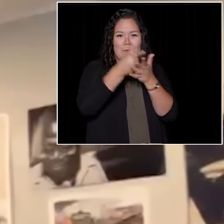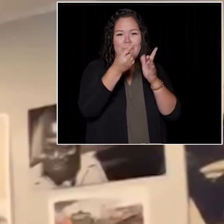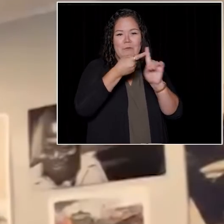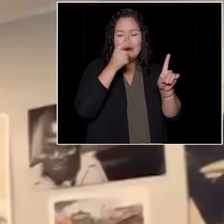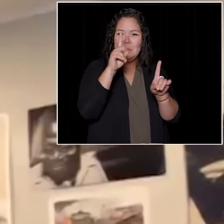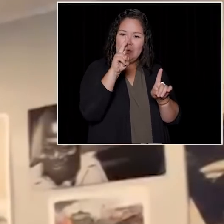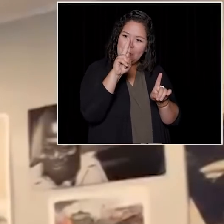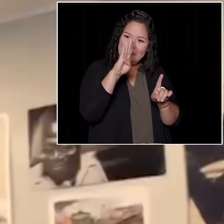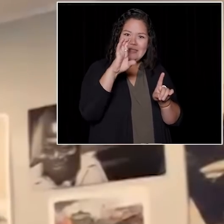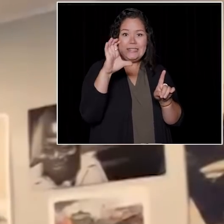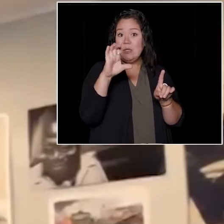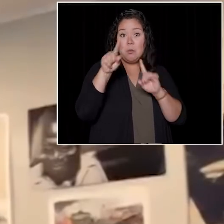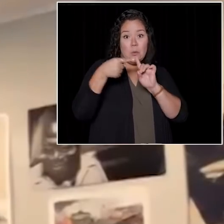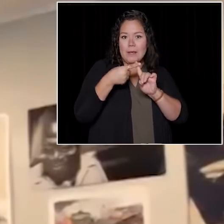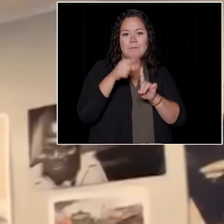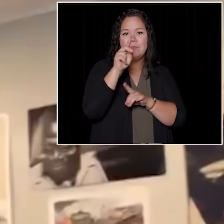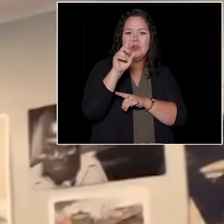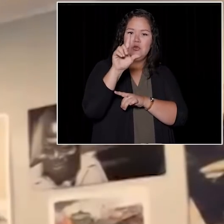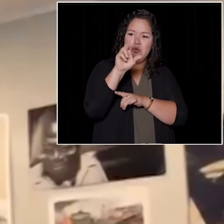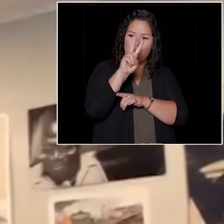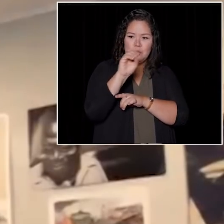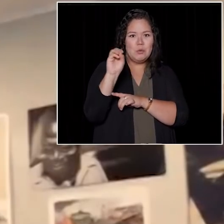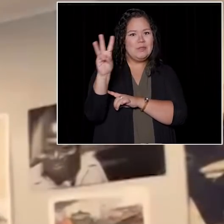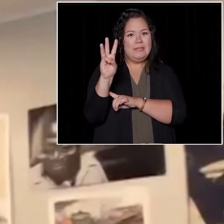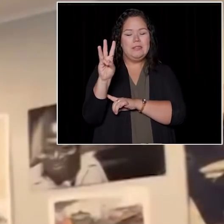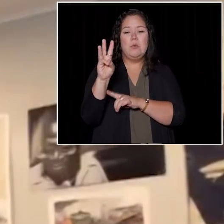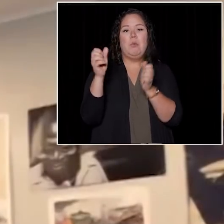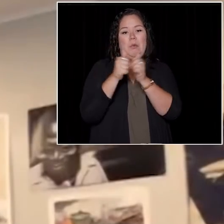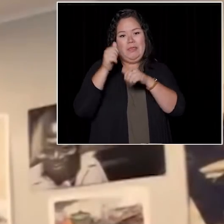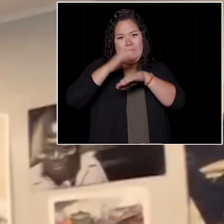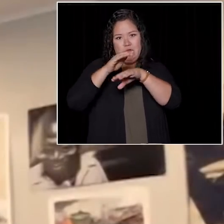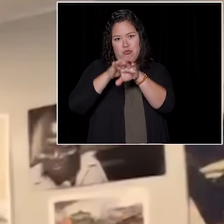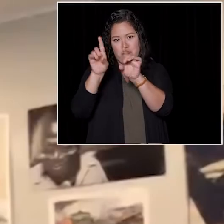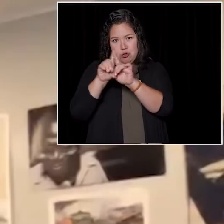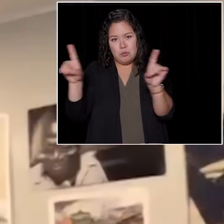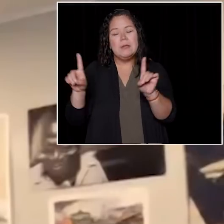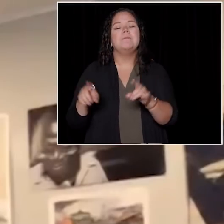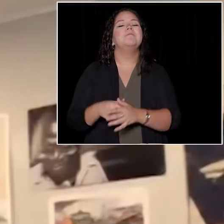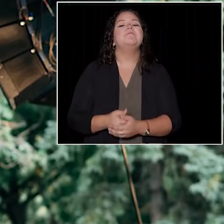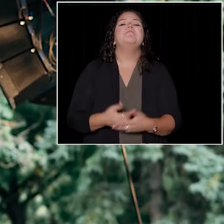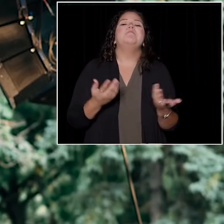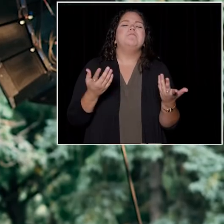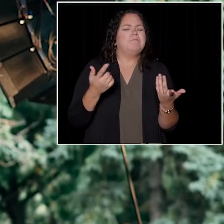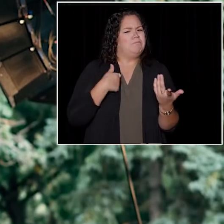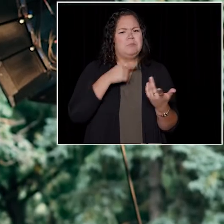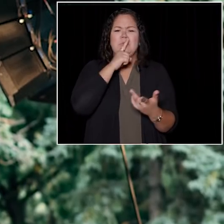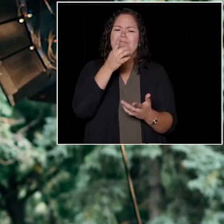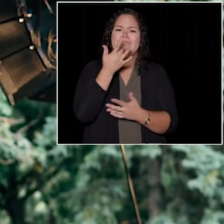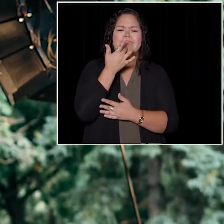I graduated in 2006 with the English degree and I've since had the very good fortune